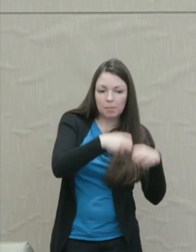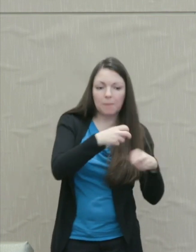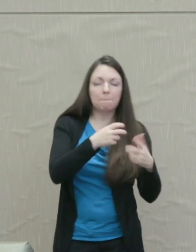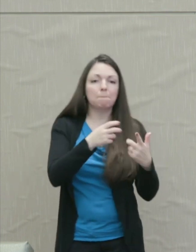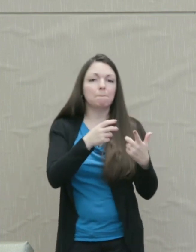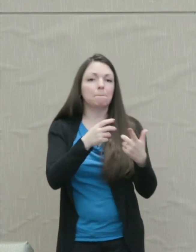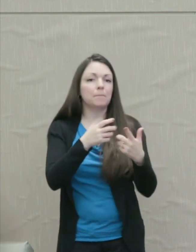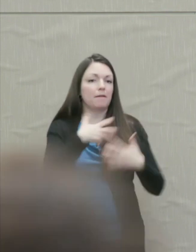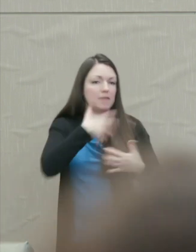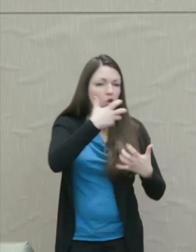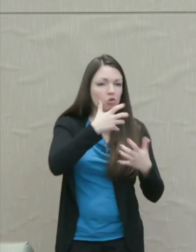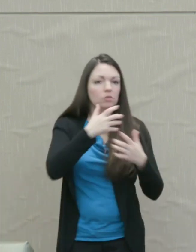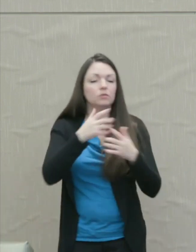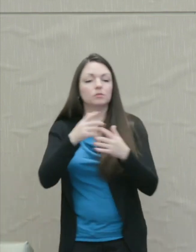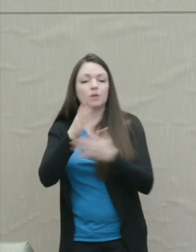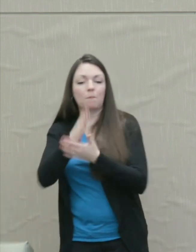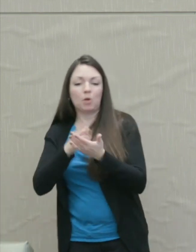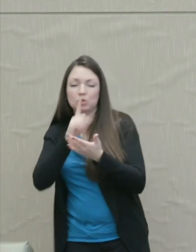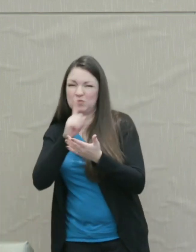that cause nothing but trouble.